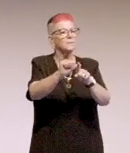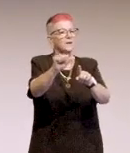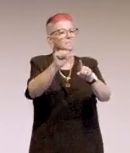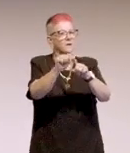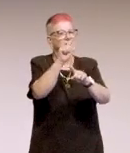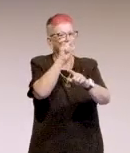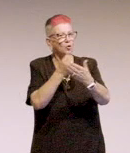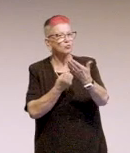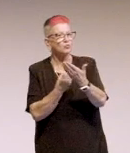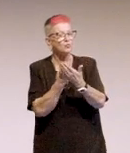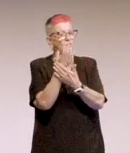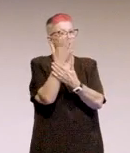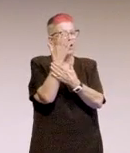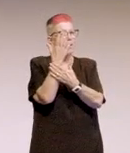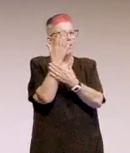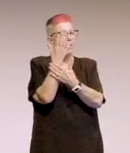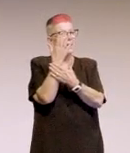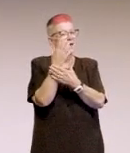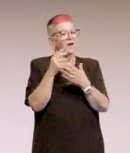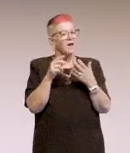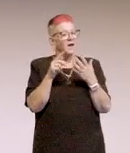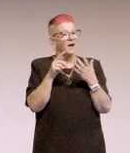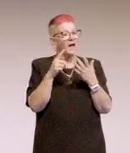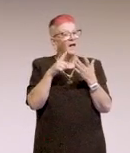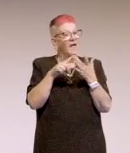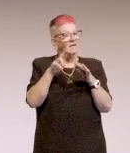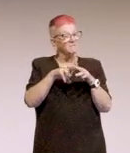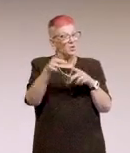Whereas perfect, perfect sounds impossible.